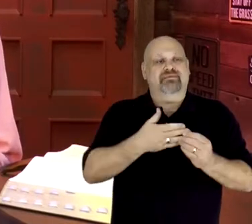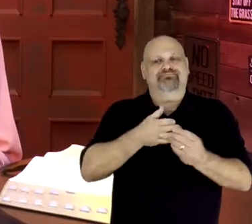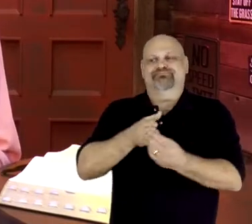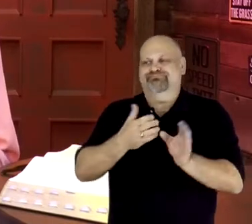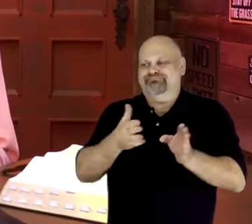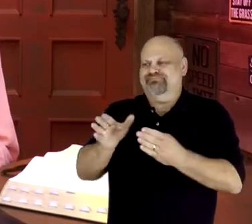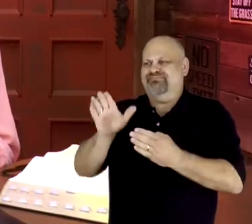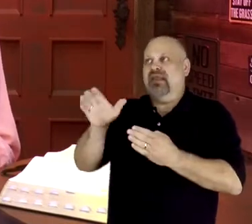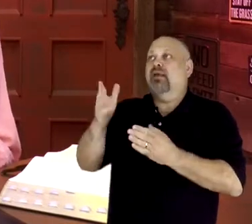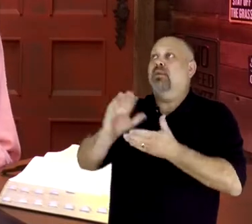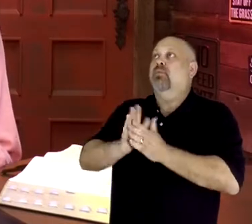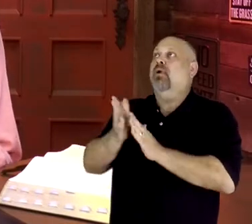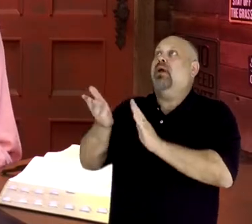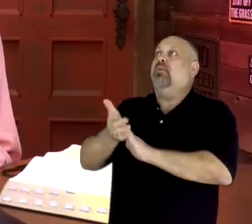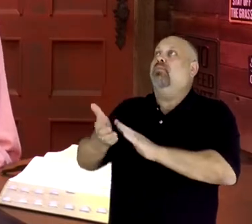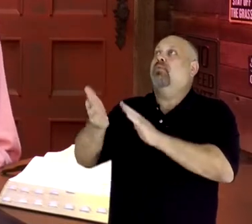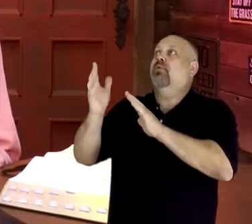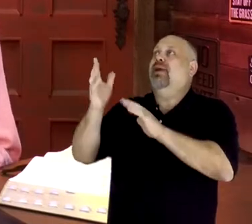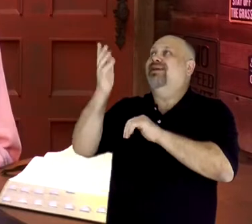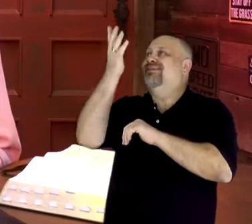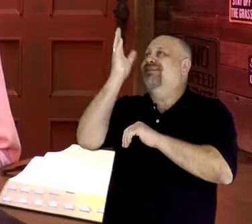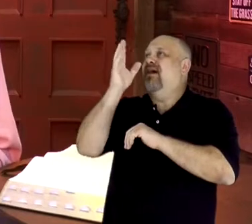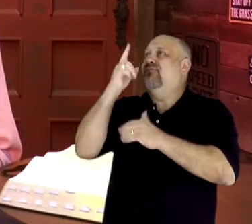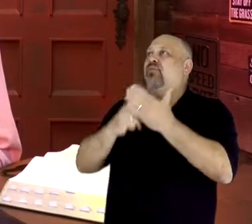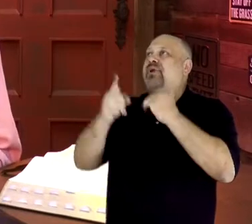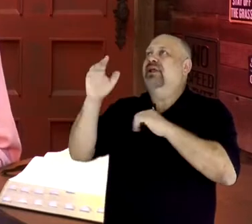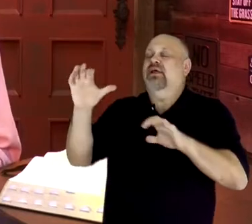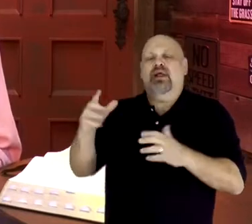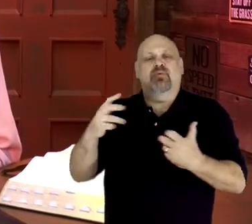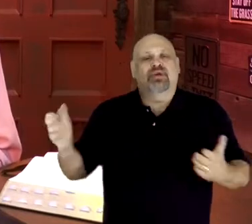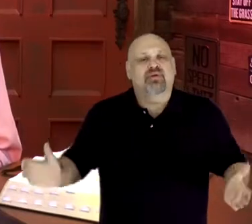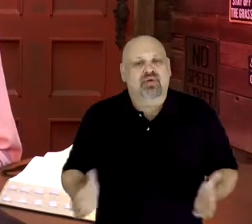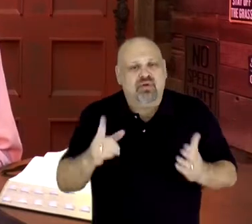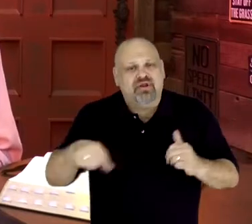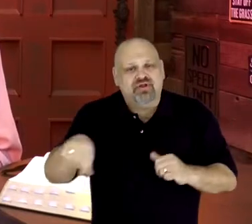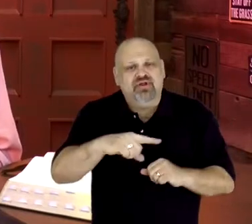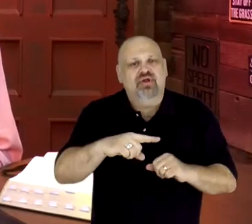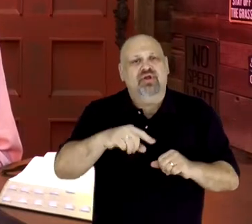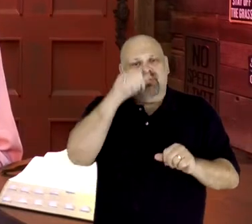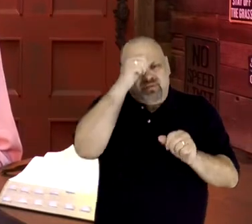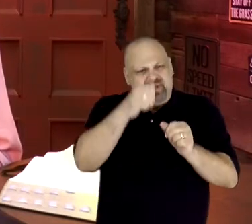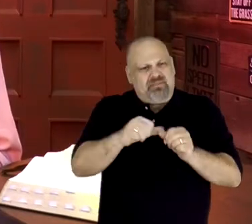And, I just want to encourage everyone today, to remember to do that. Stop and thank the Lord for